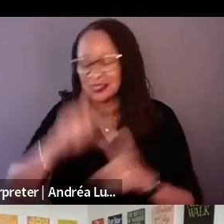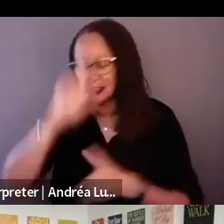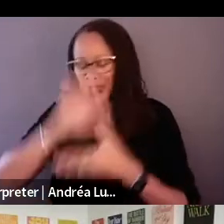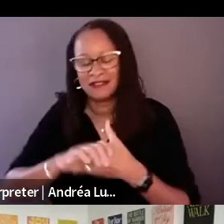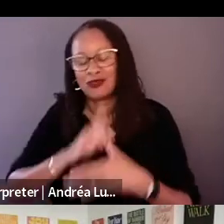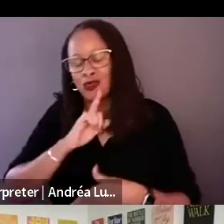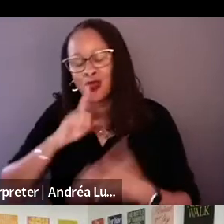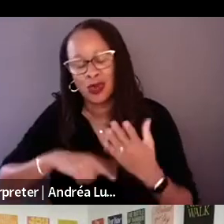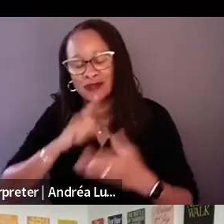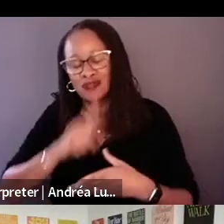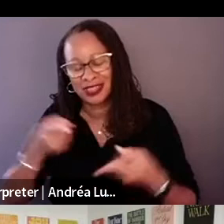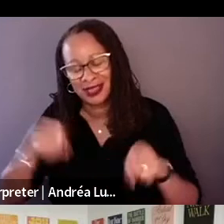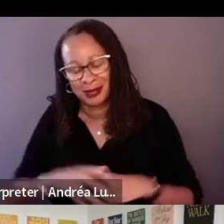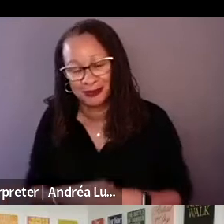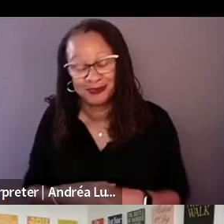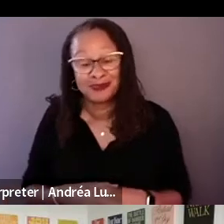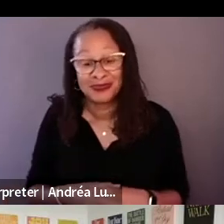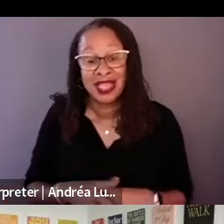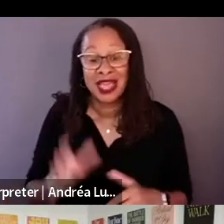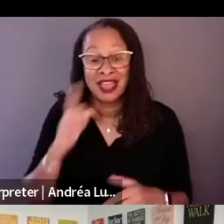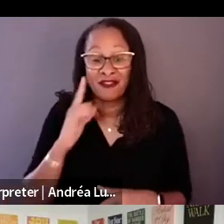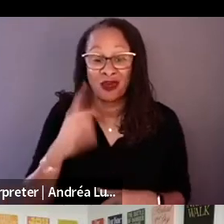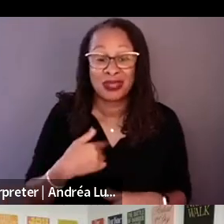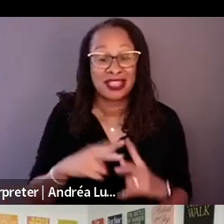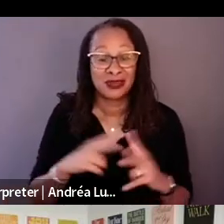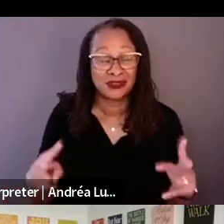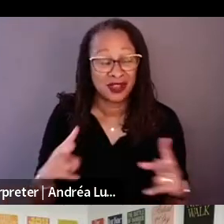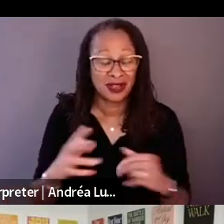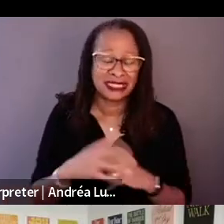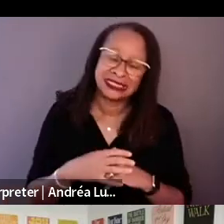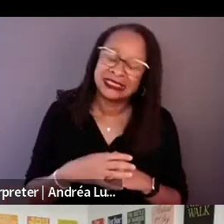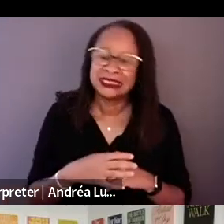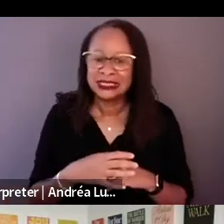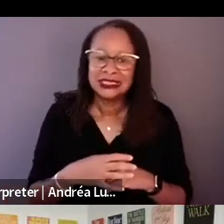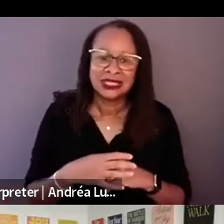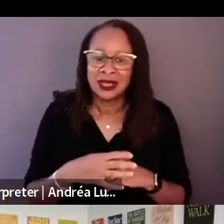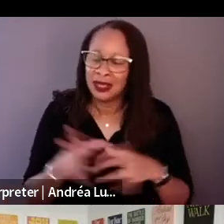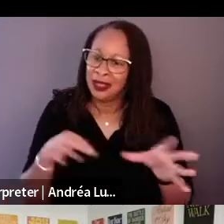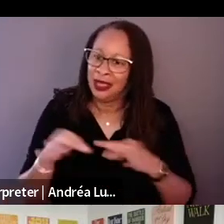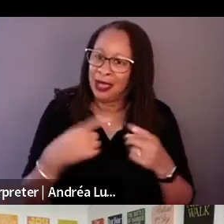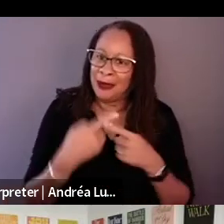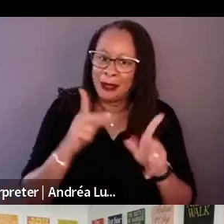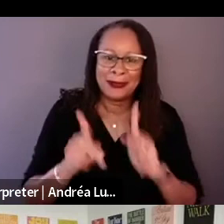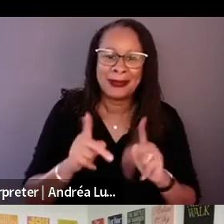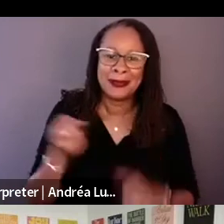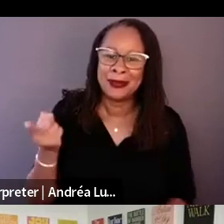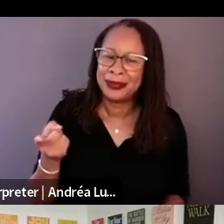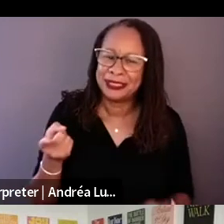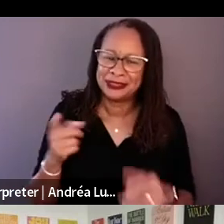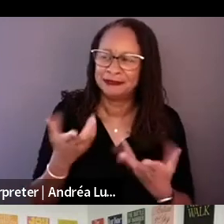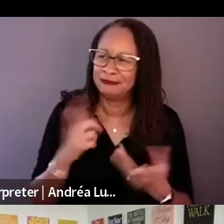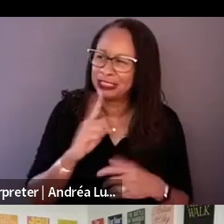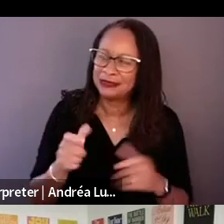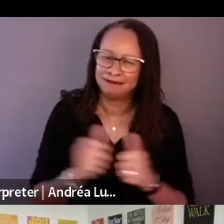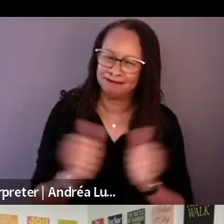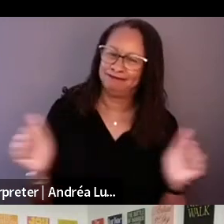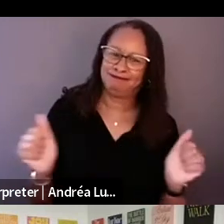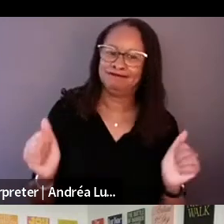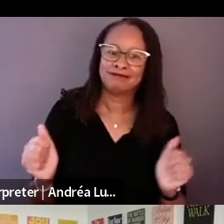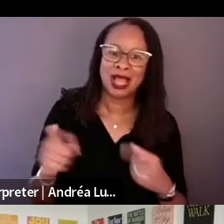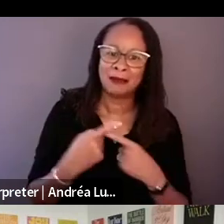to me about the power that we live in right now and the mythology and we don't want to accept when